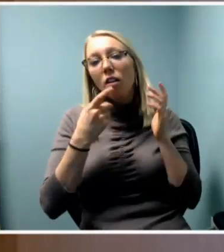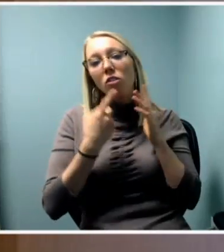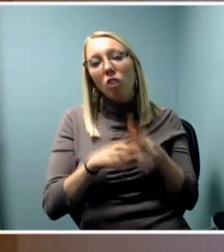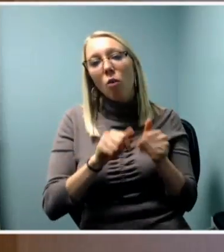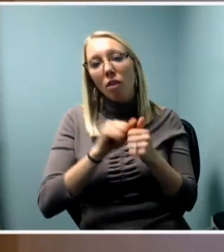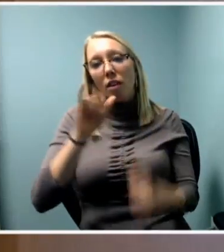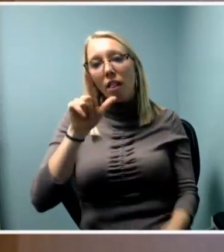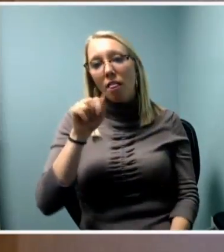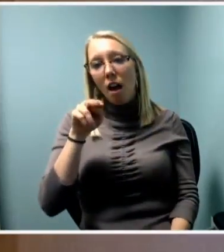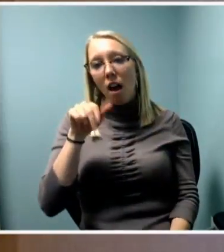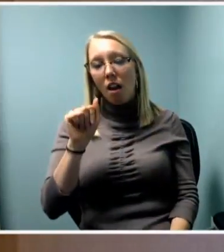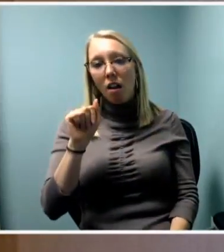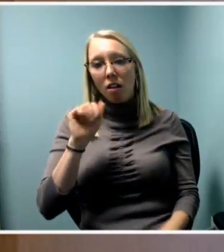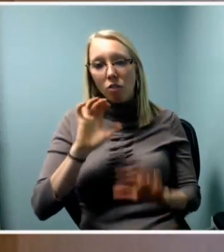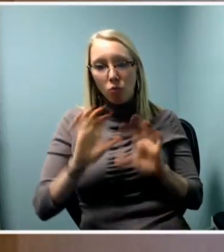Is that all right? Sure.